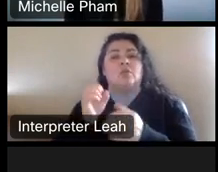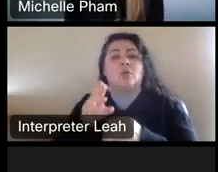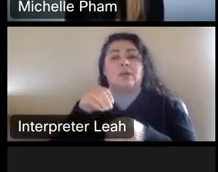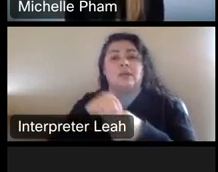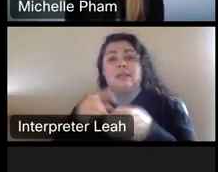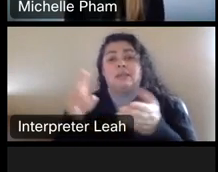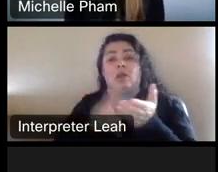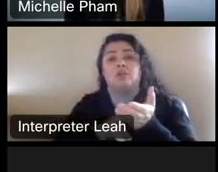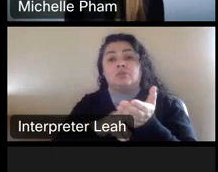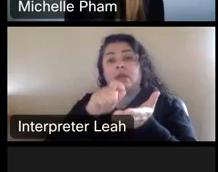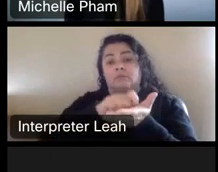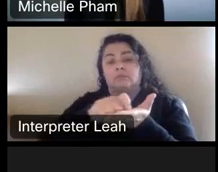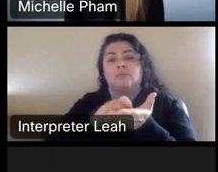You might have language that says.